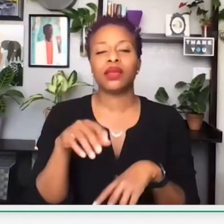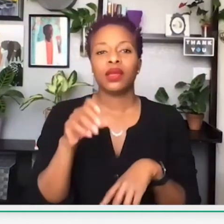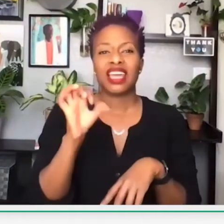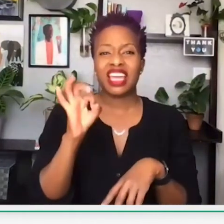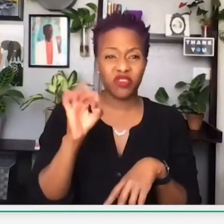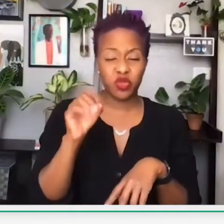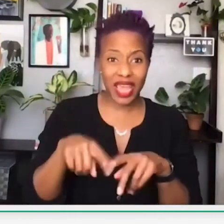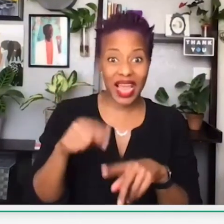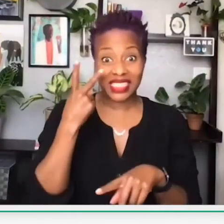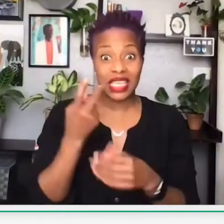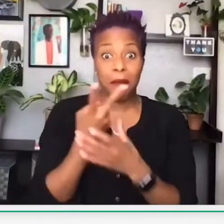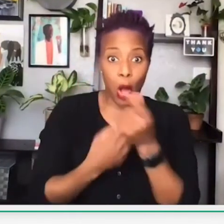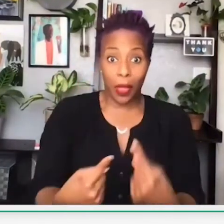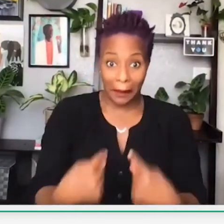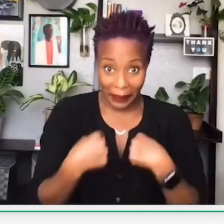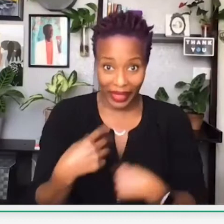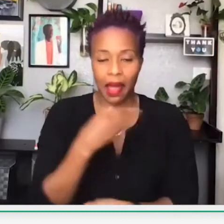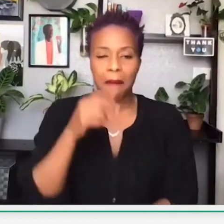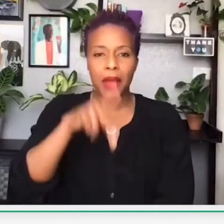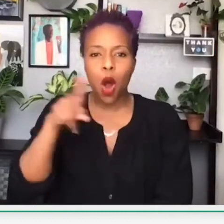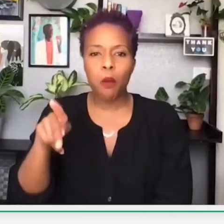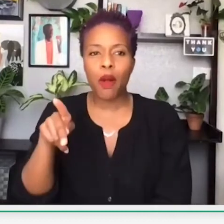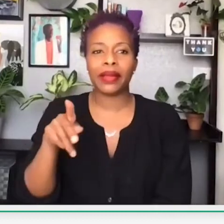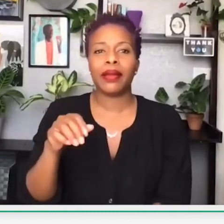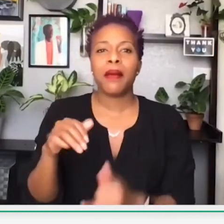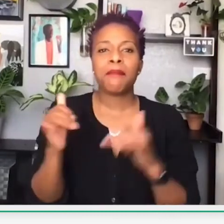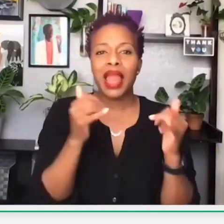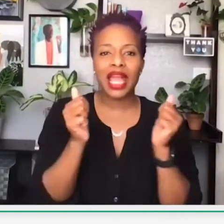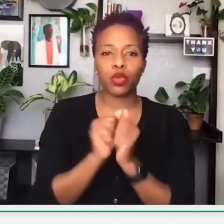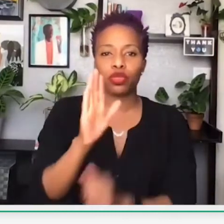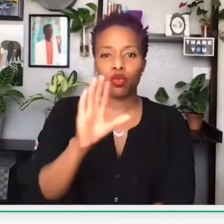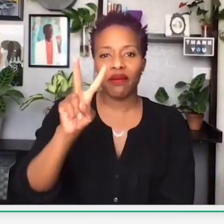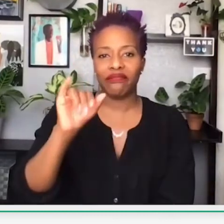And again for visibility, if you can't see both me and the PowerPoint,